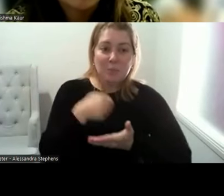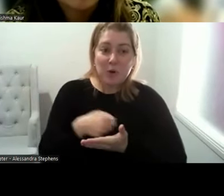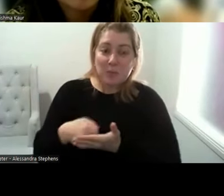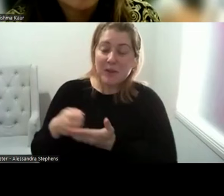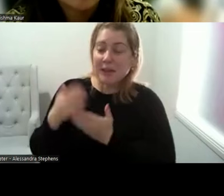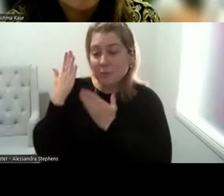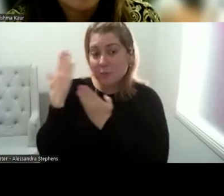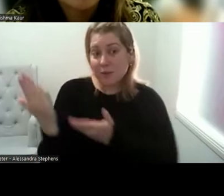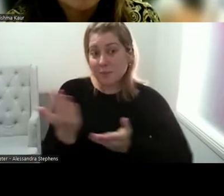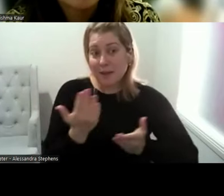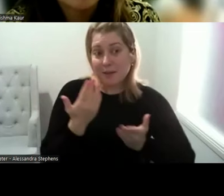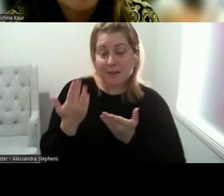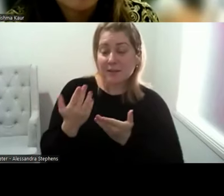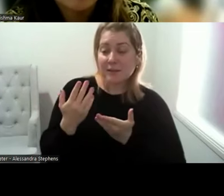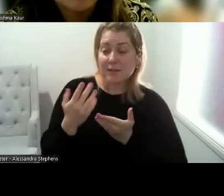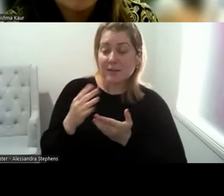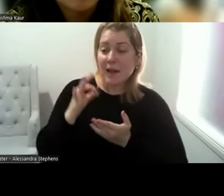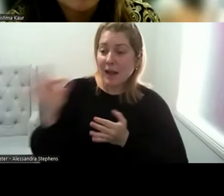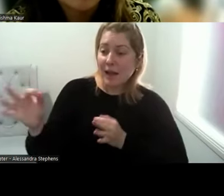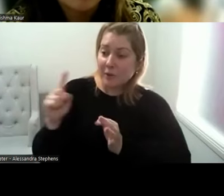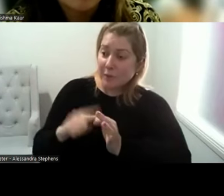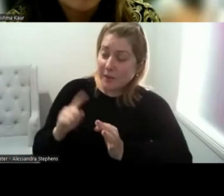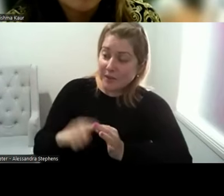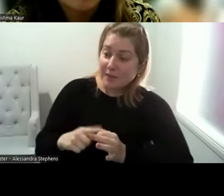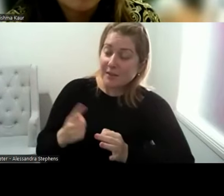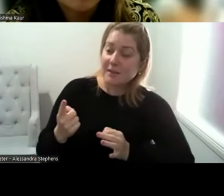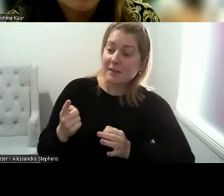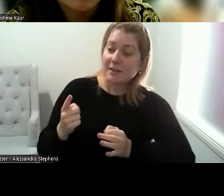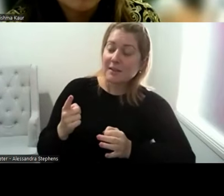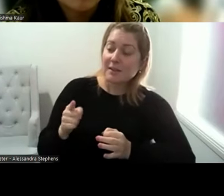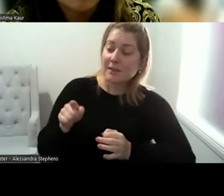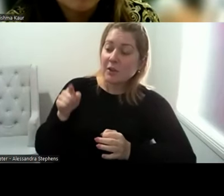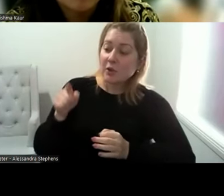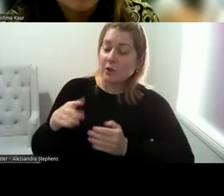1Ask questions. How do you want to be referred to? What would you like to be asked about?